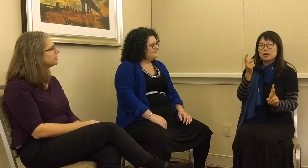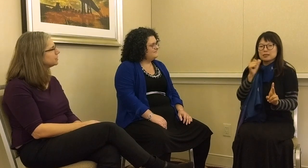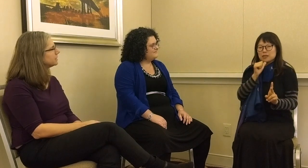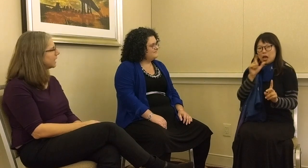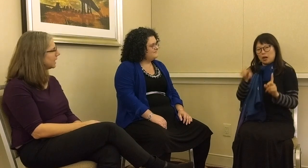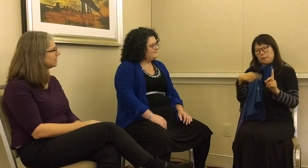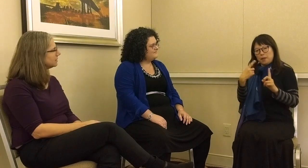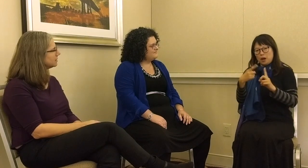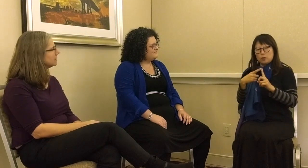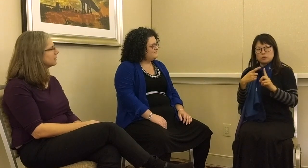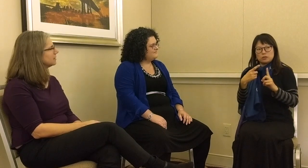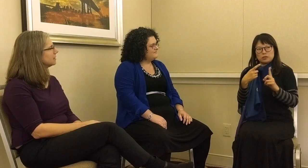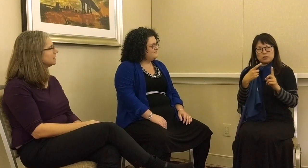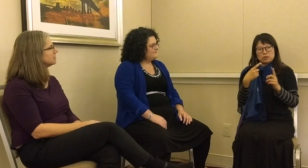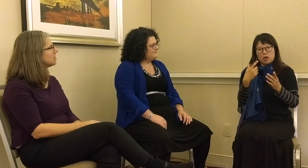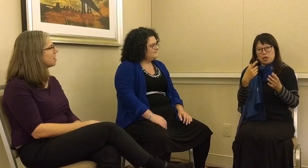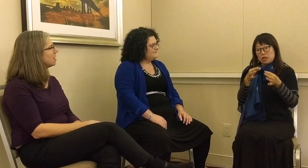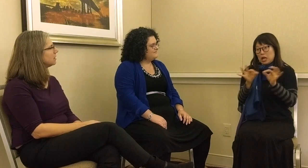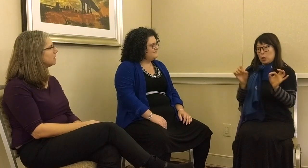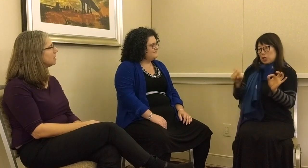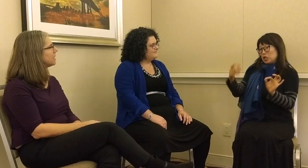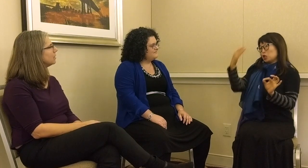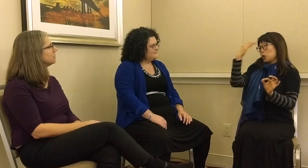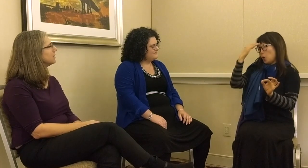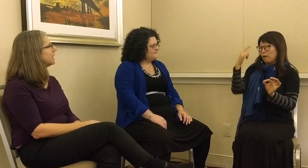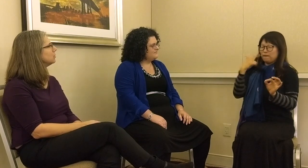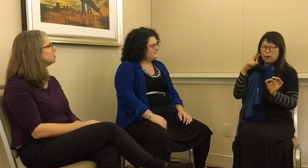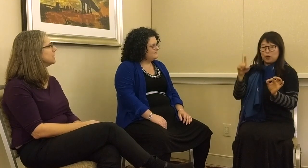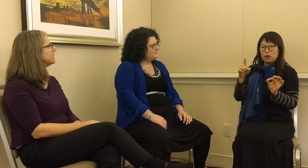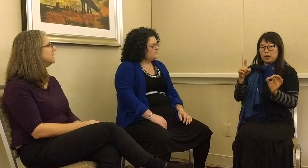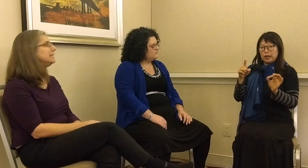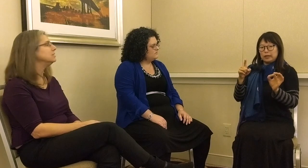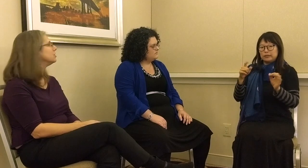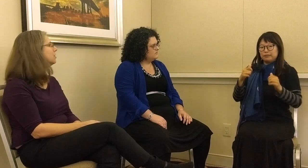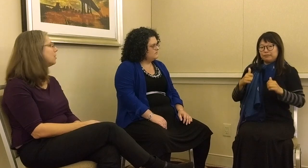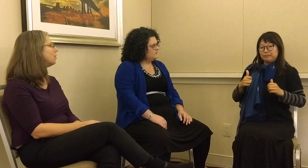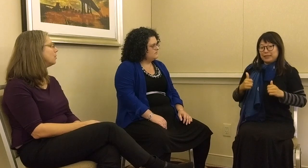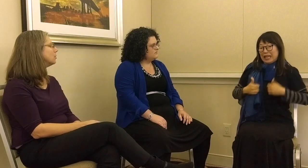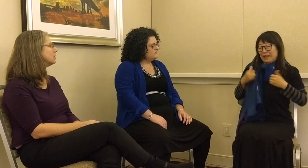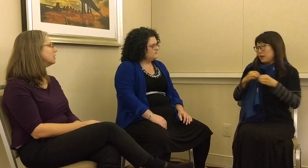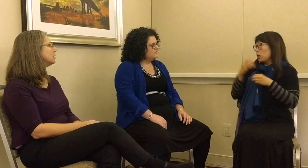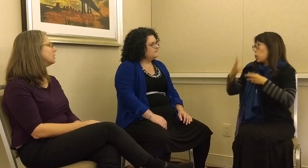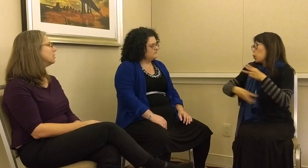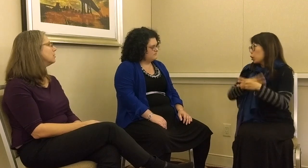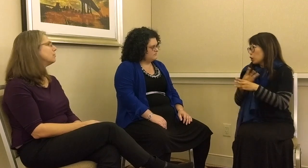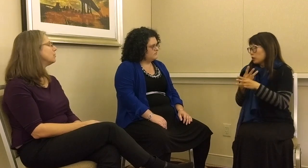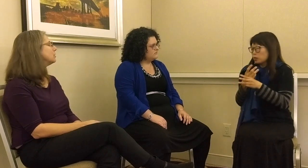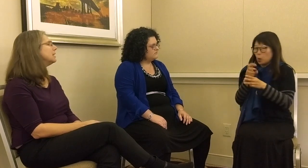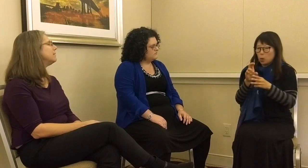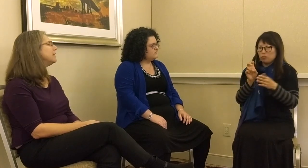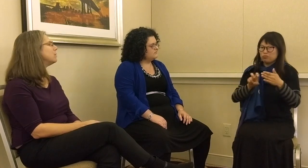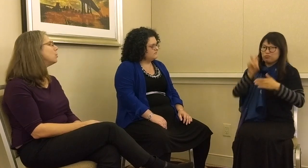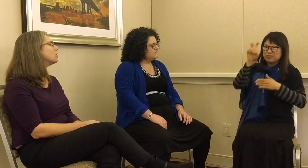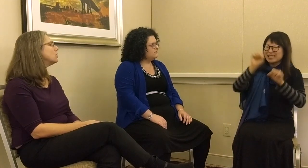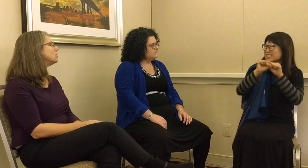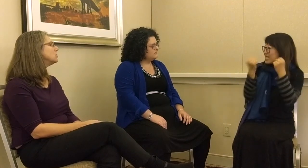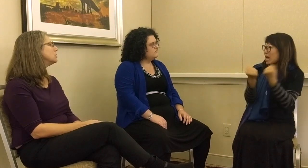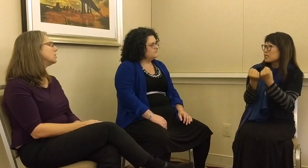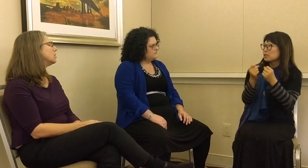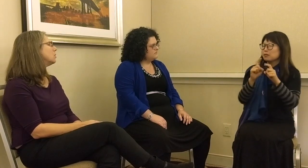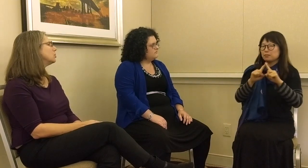to understand that it’s not about the language that they need to know for living in the world